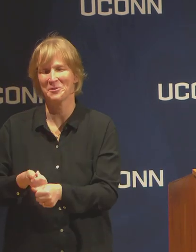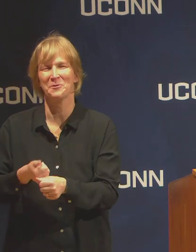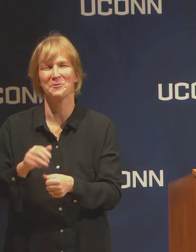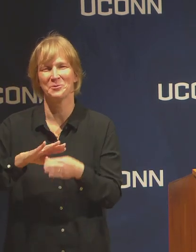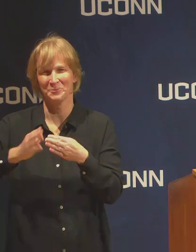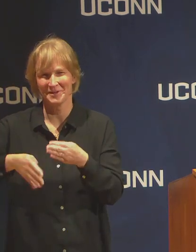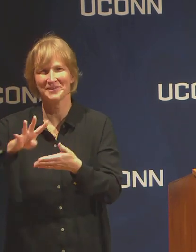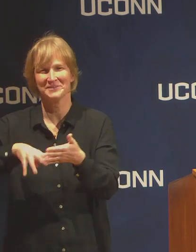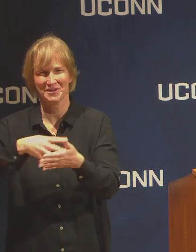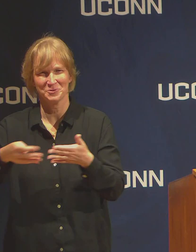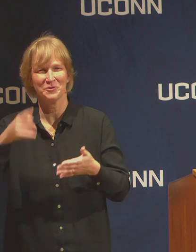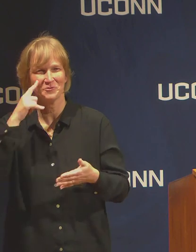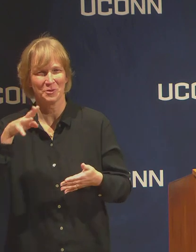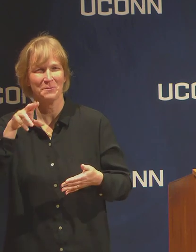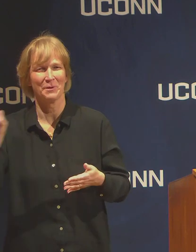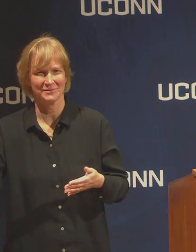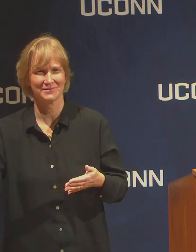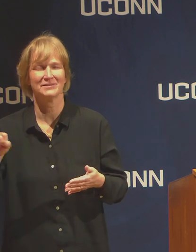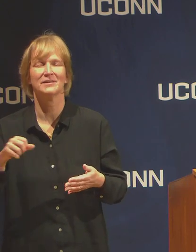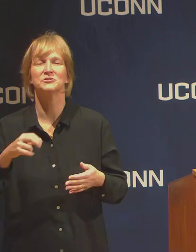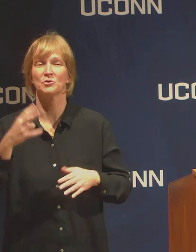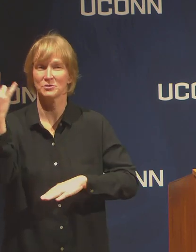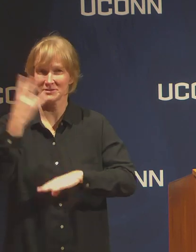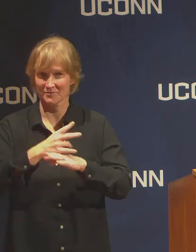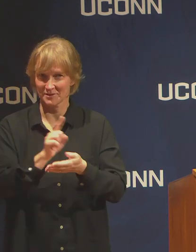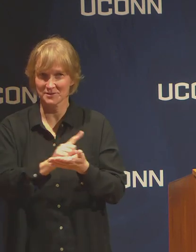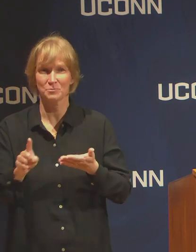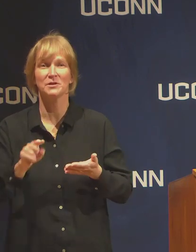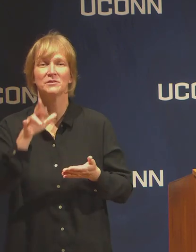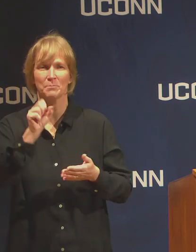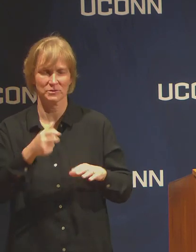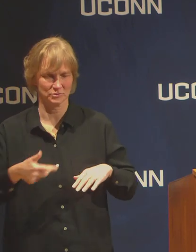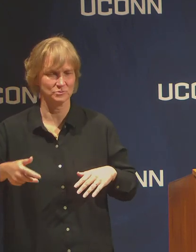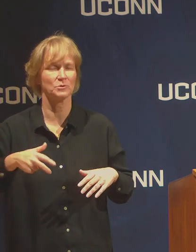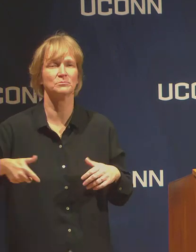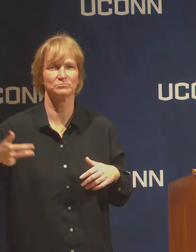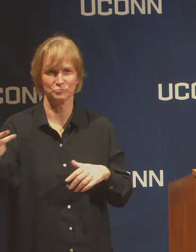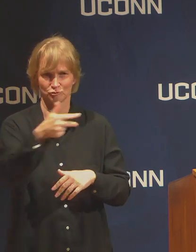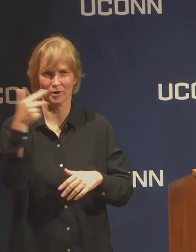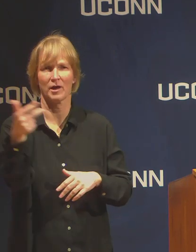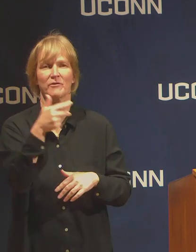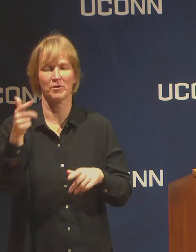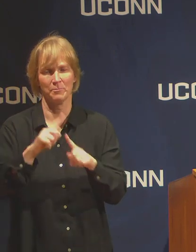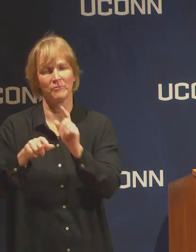It will run seven days a week, but on the weekend schedule.